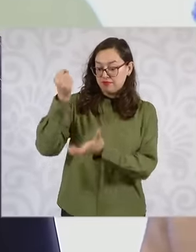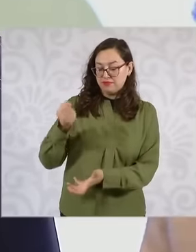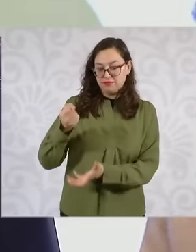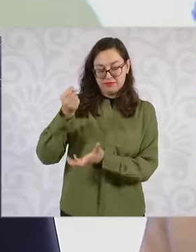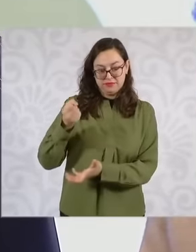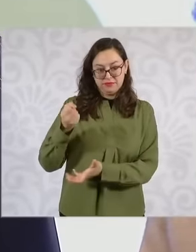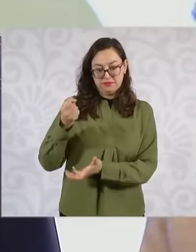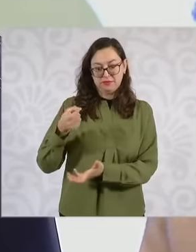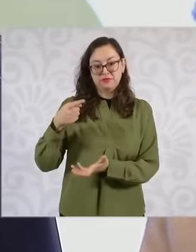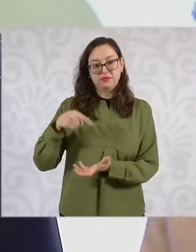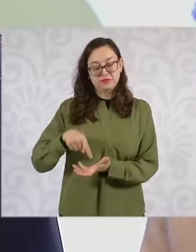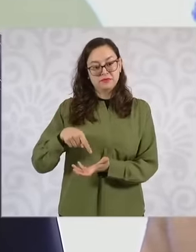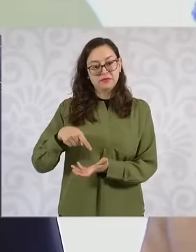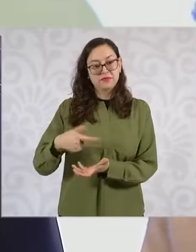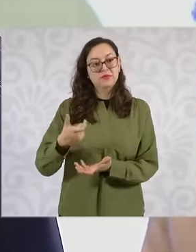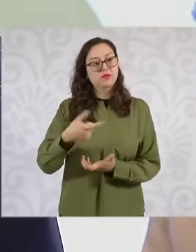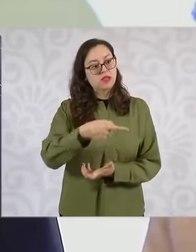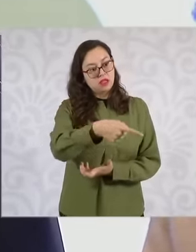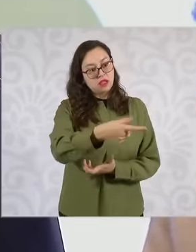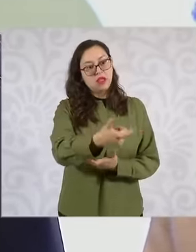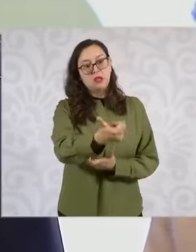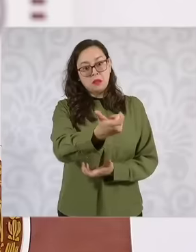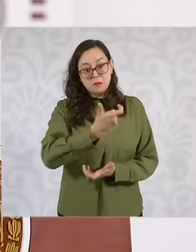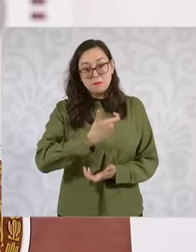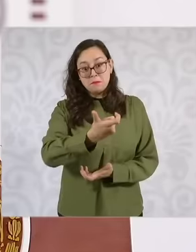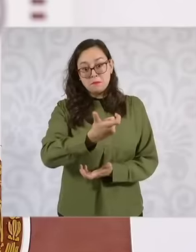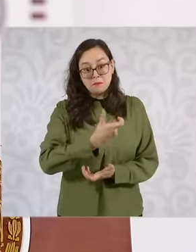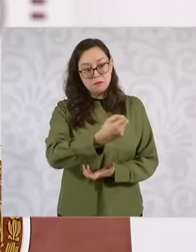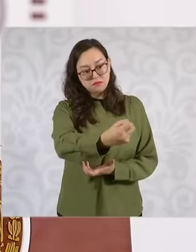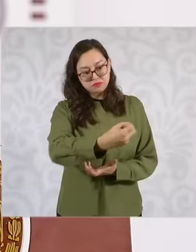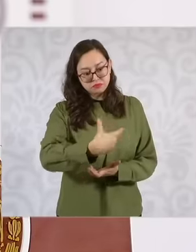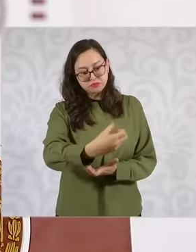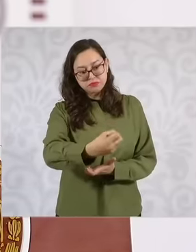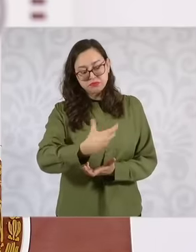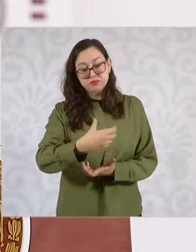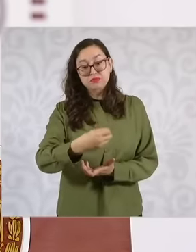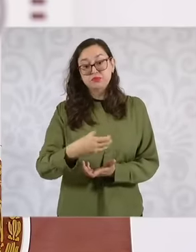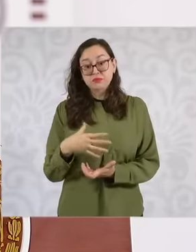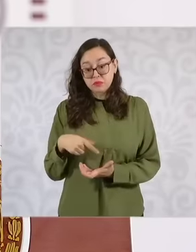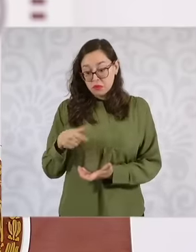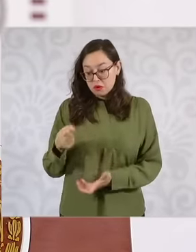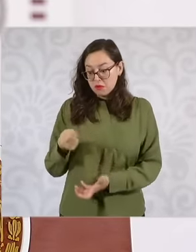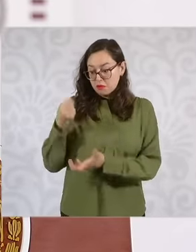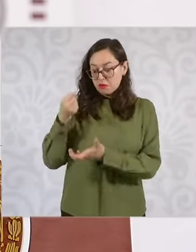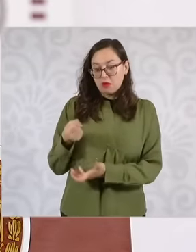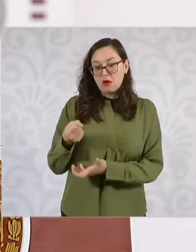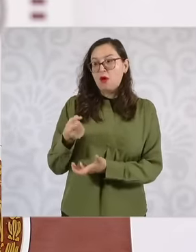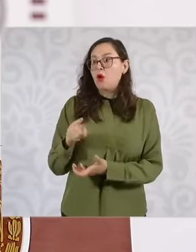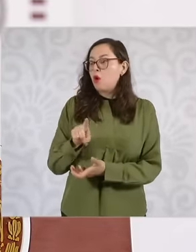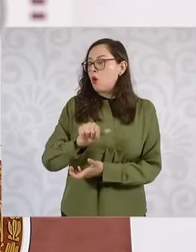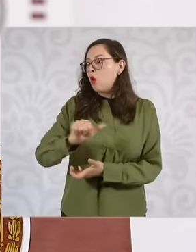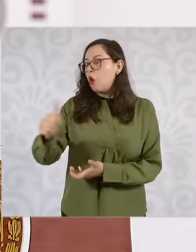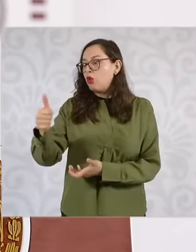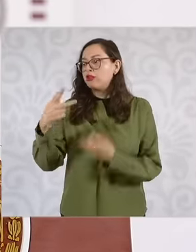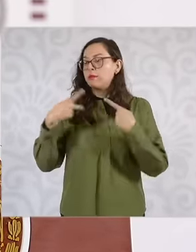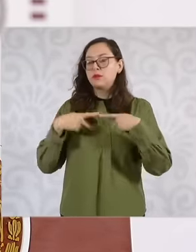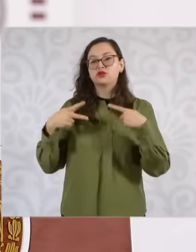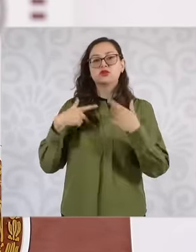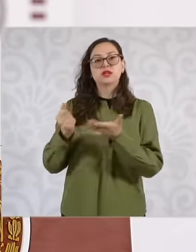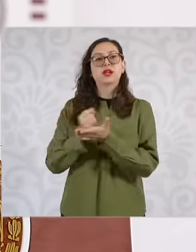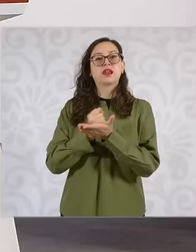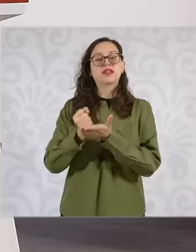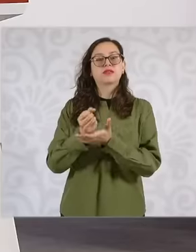refunds, store them in a specific drawer to assign them to new housing loans,